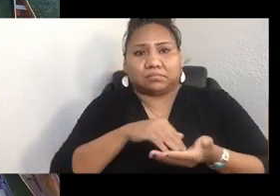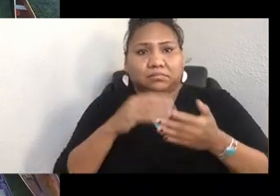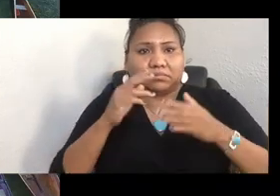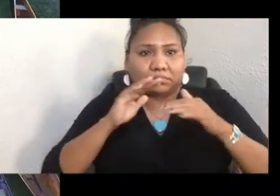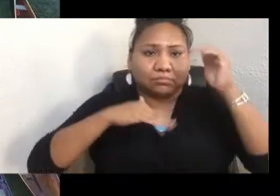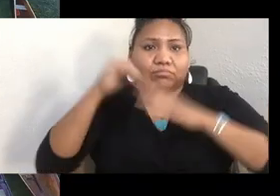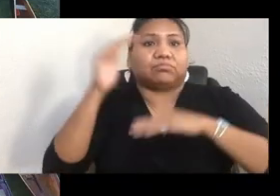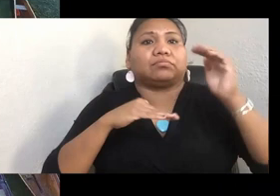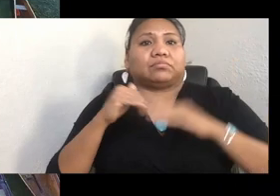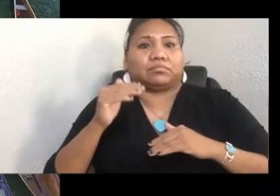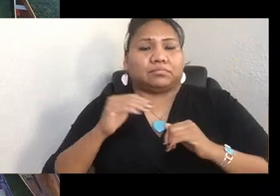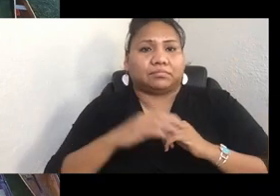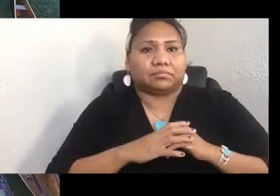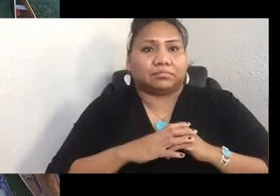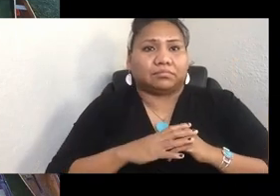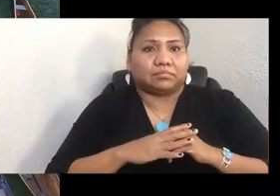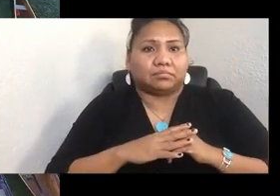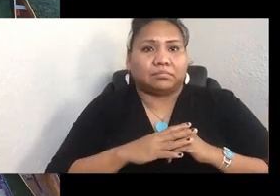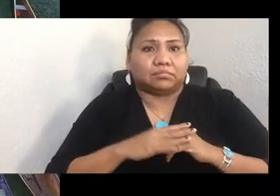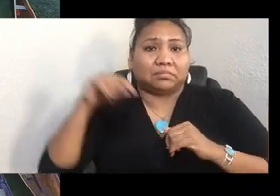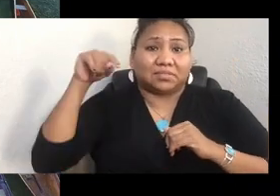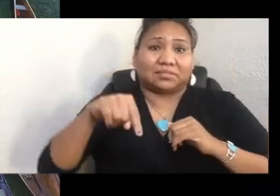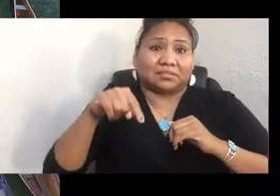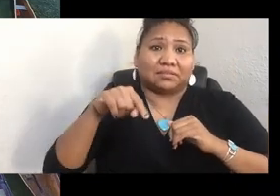This is the long house in Suquamish.